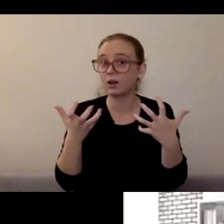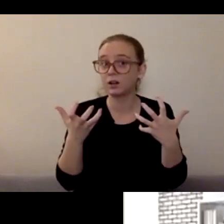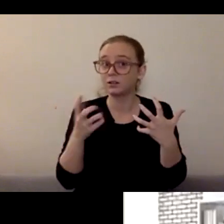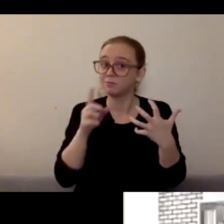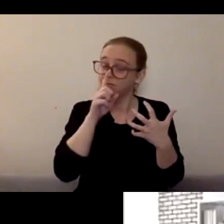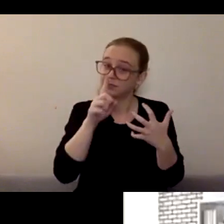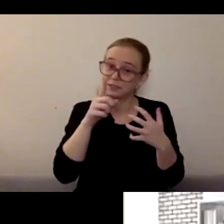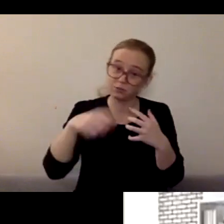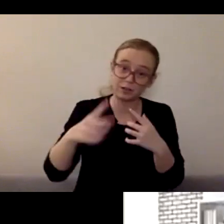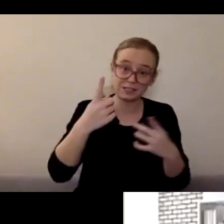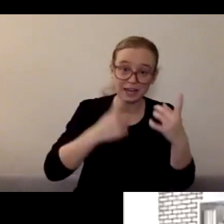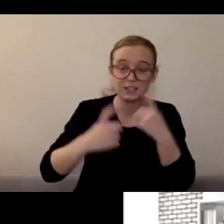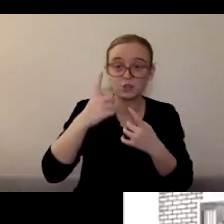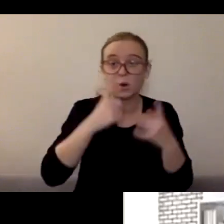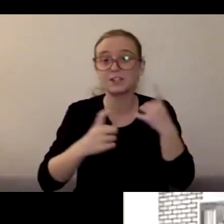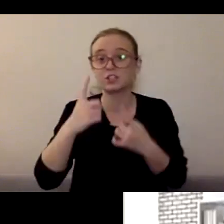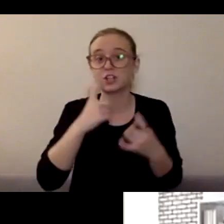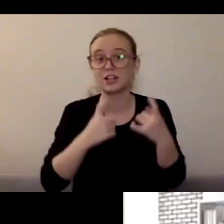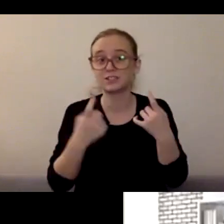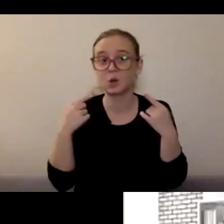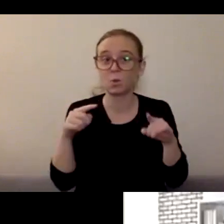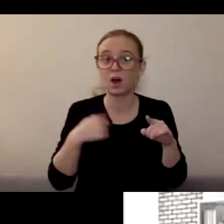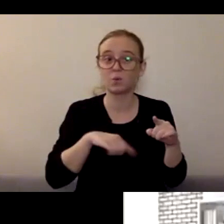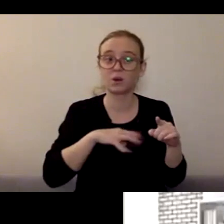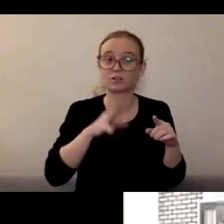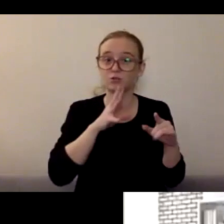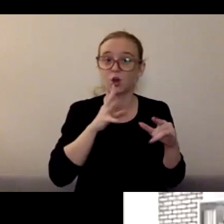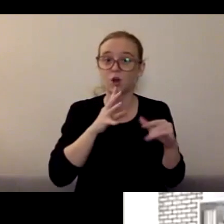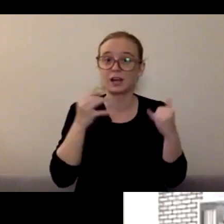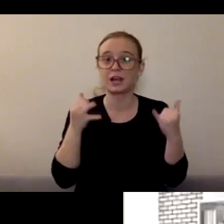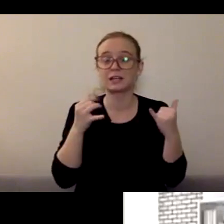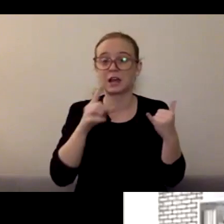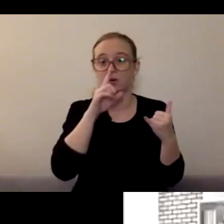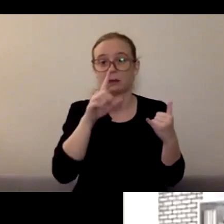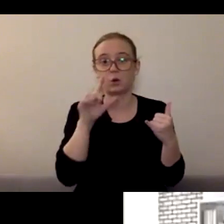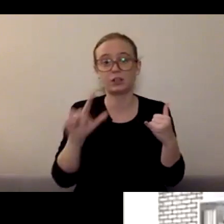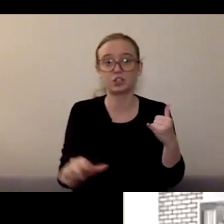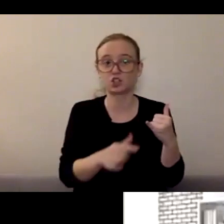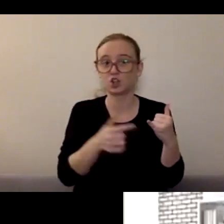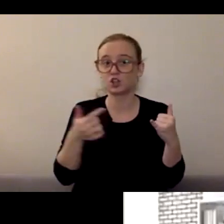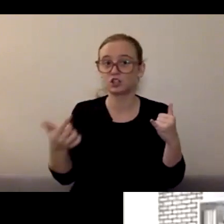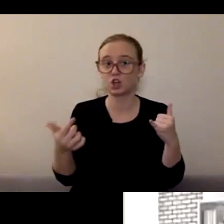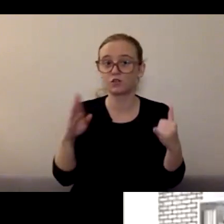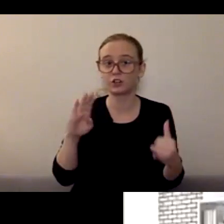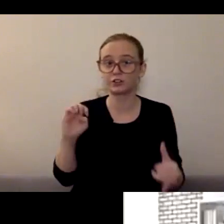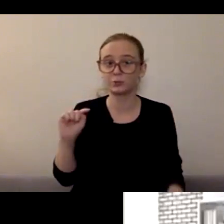I'm gonna go ahead and turn this over to Betsy and she's gonna share a little bit more information.